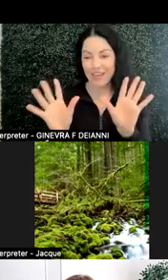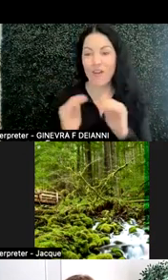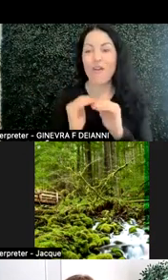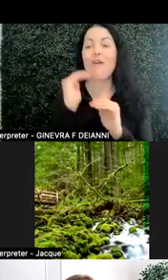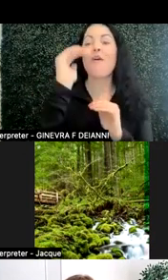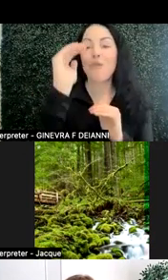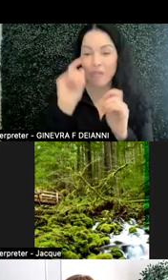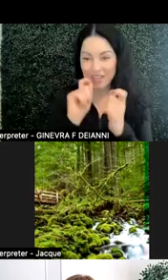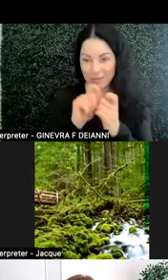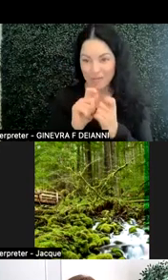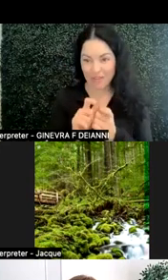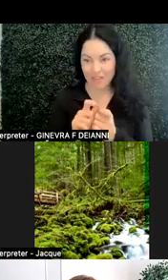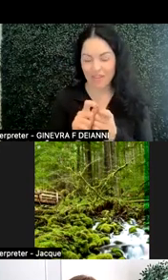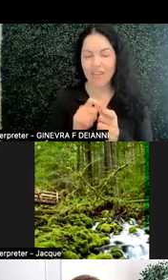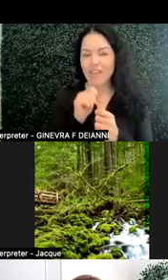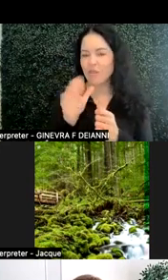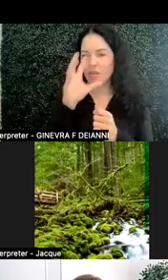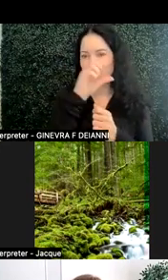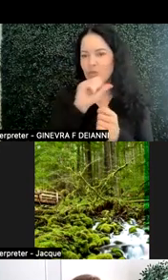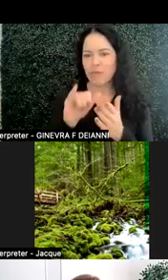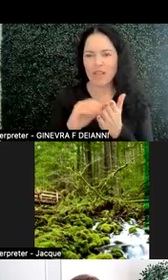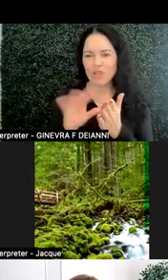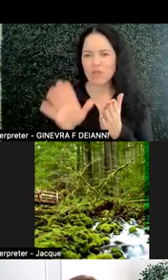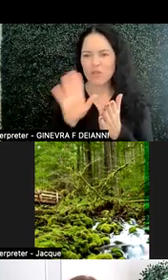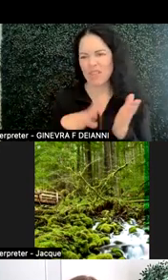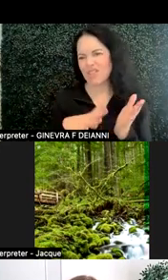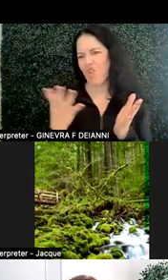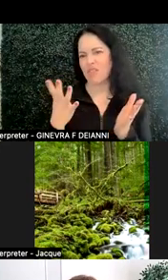Not making assumptions that students will be insulted because you told them too much.